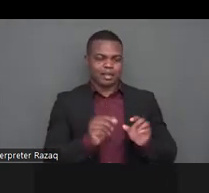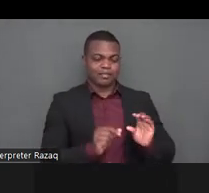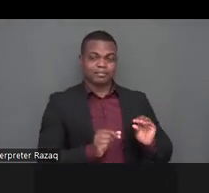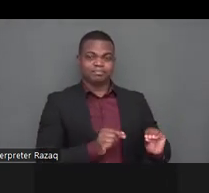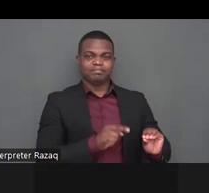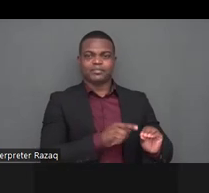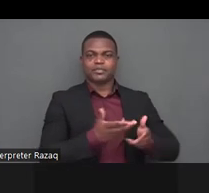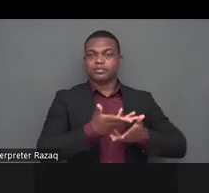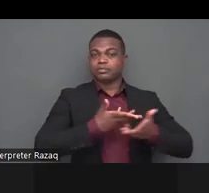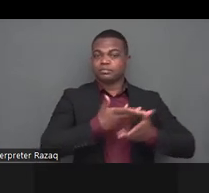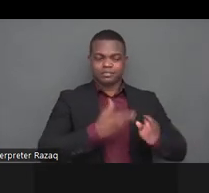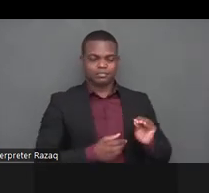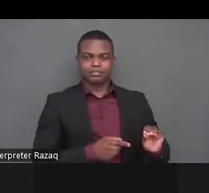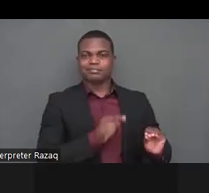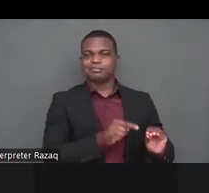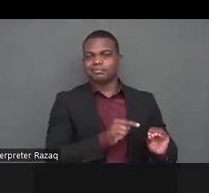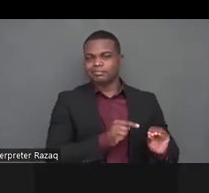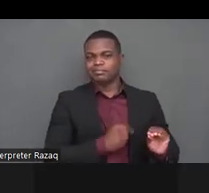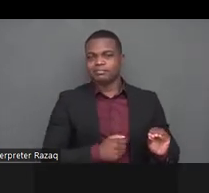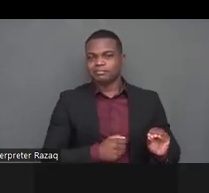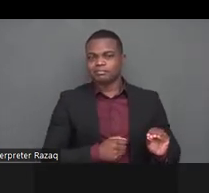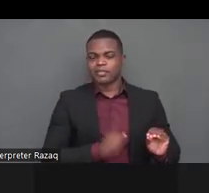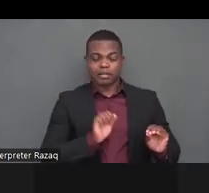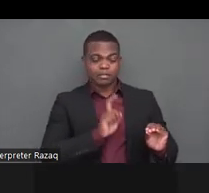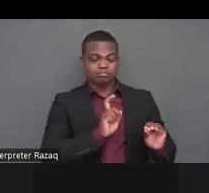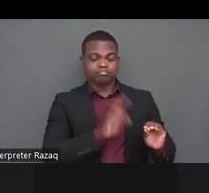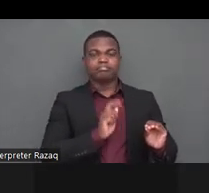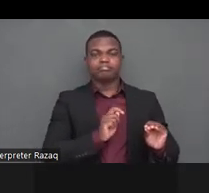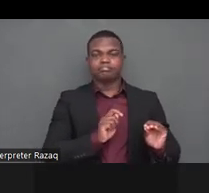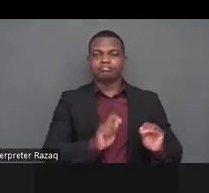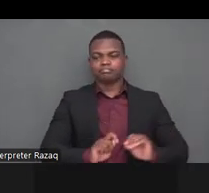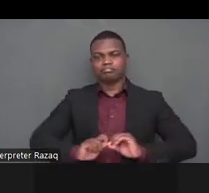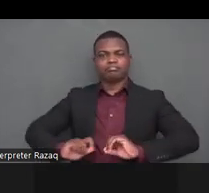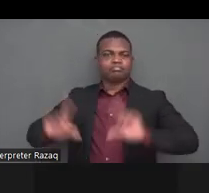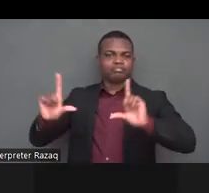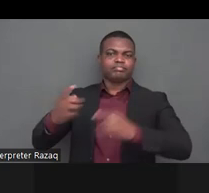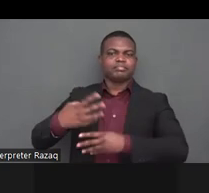it is just now there and you can you can click on that link to have a